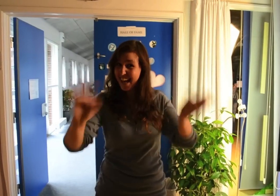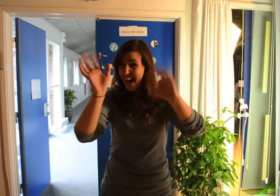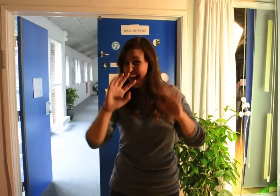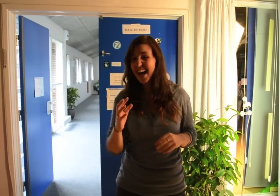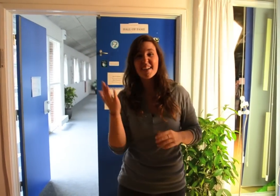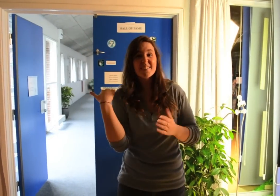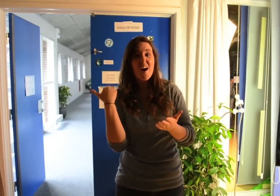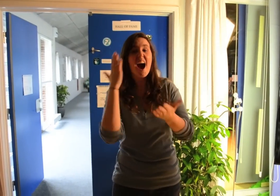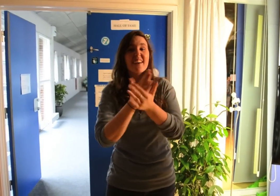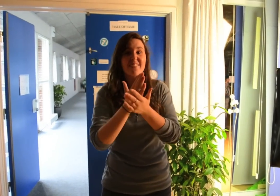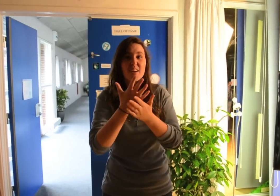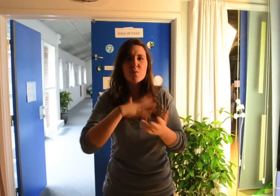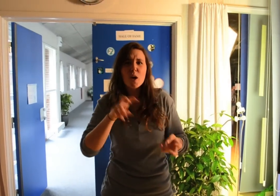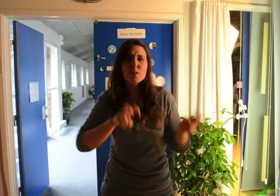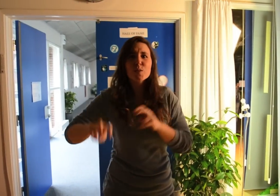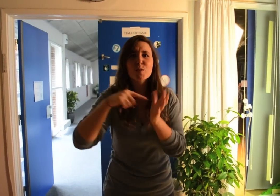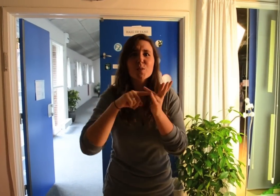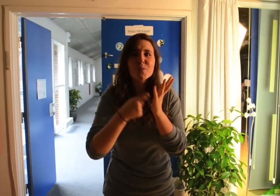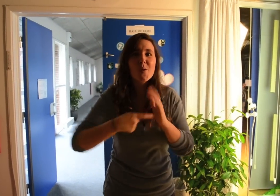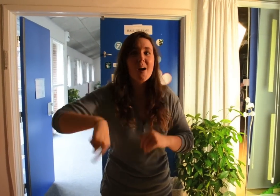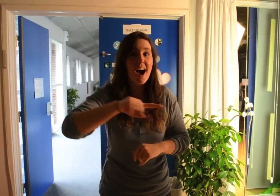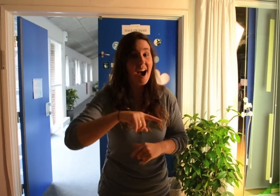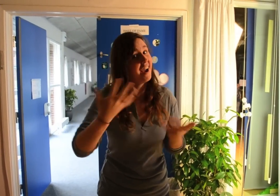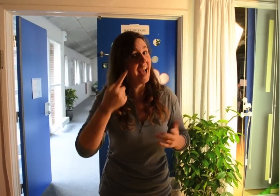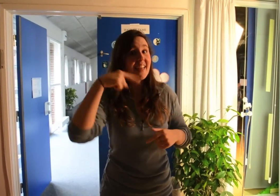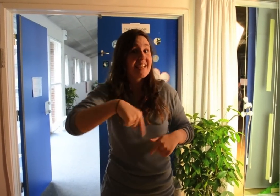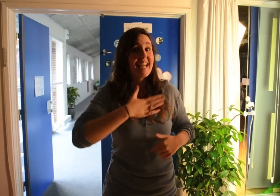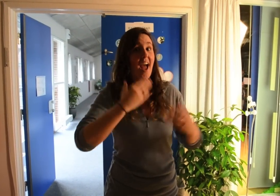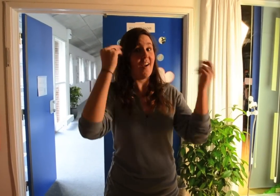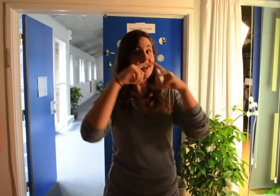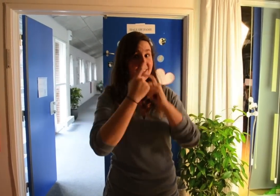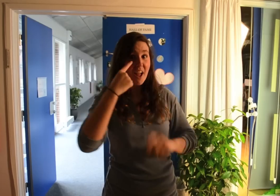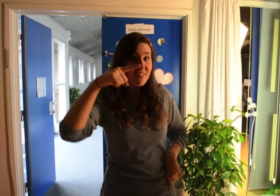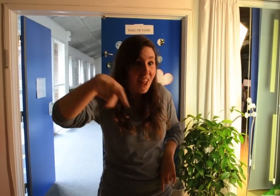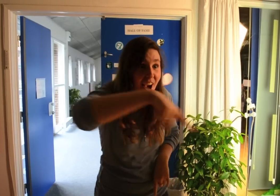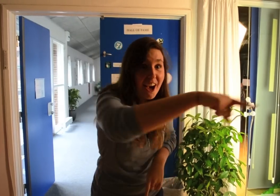Hello! I left off the last time promising you the Grand Tour. This room here is our classroom!